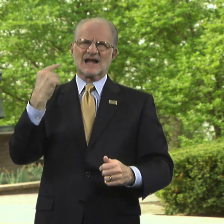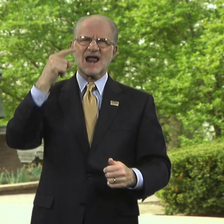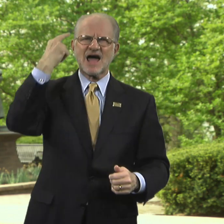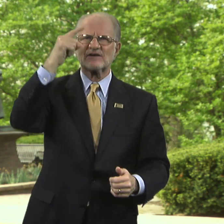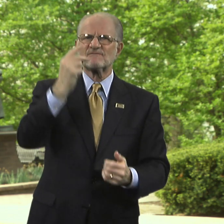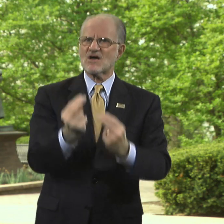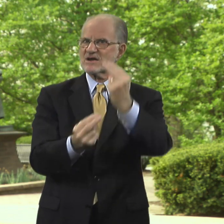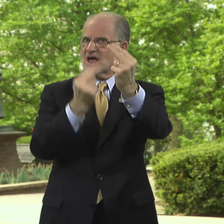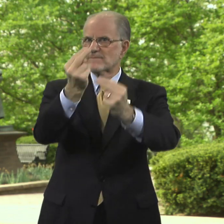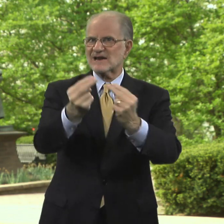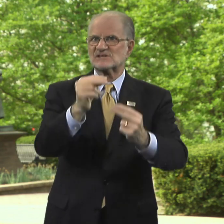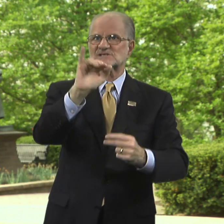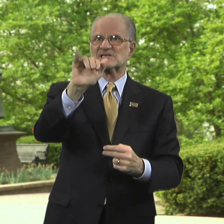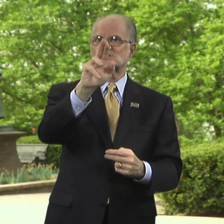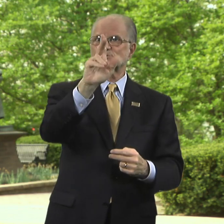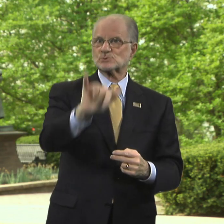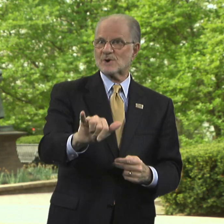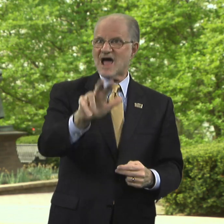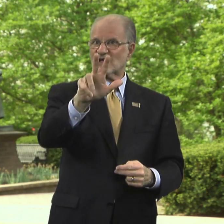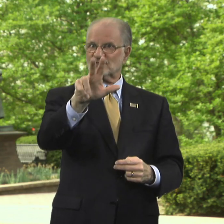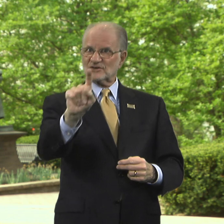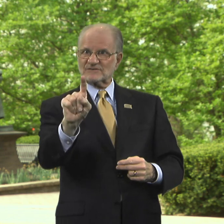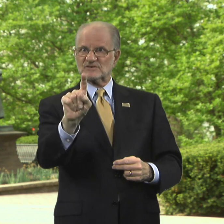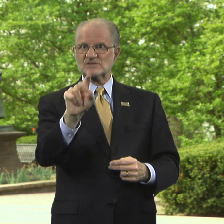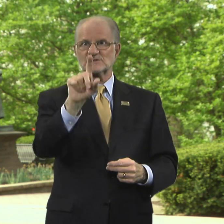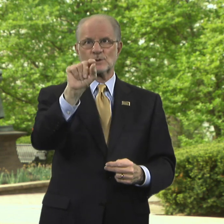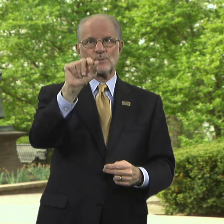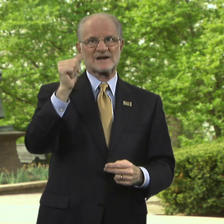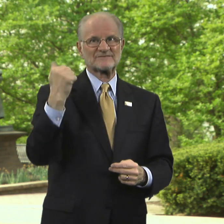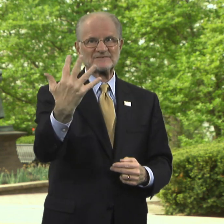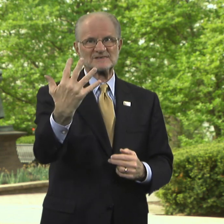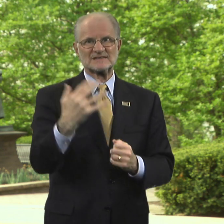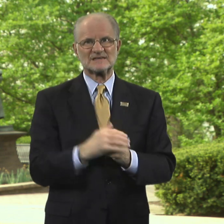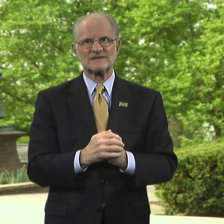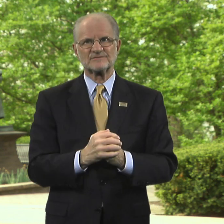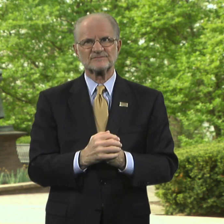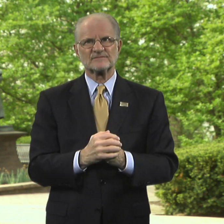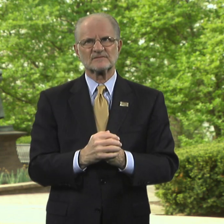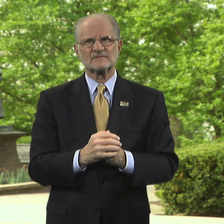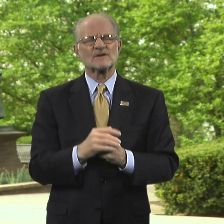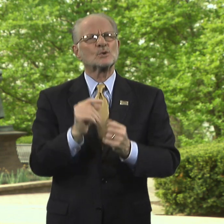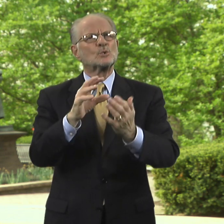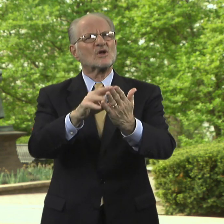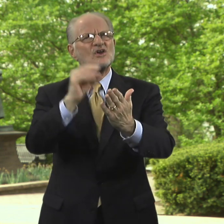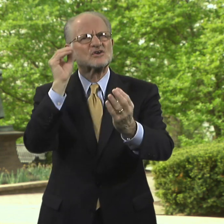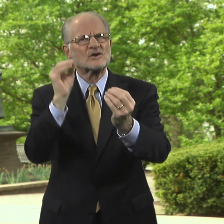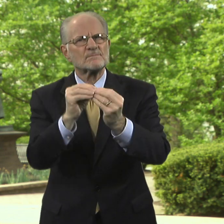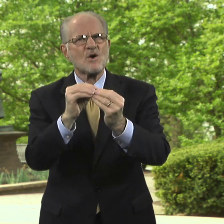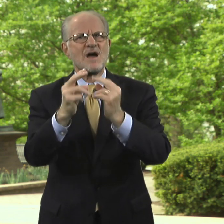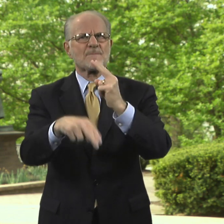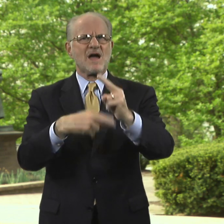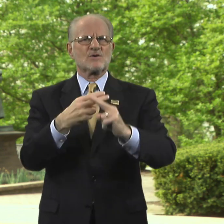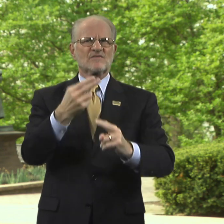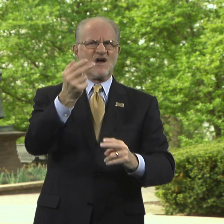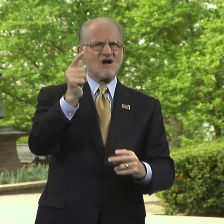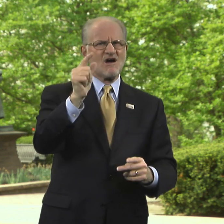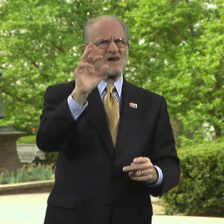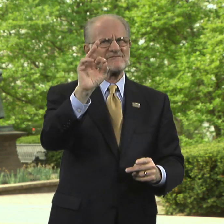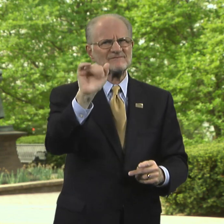The deadline for nominations is July 31, 2015. To learn more about the Hall of Fame